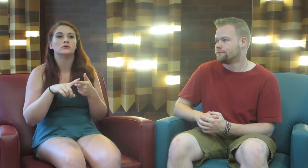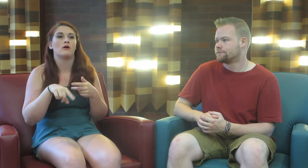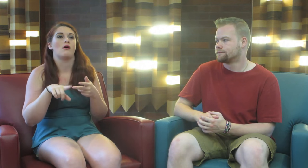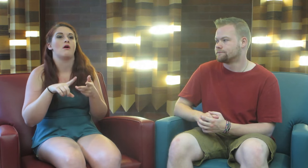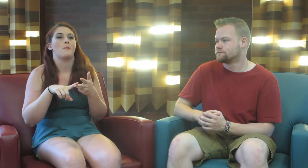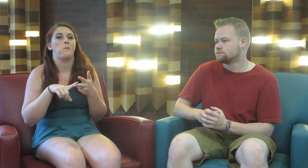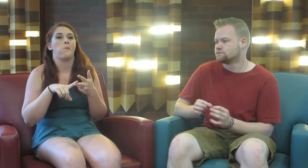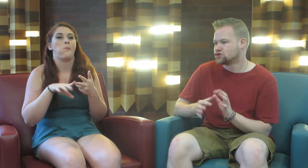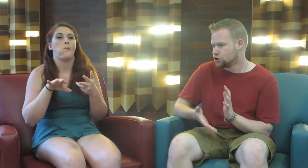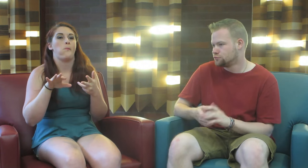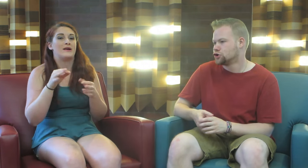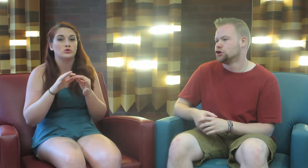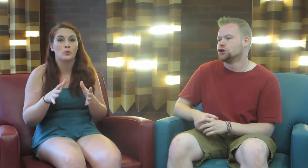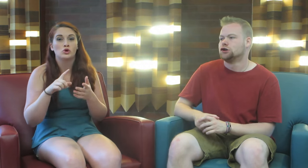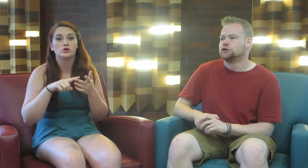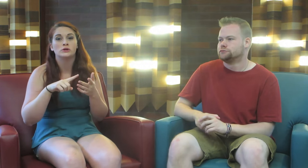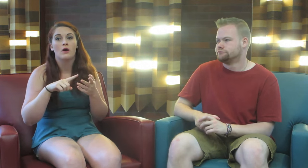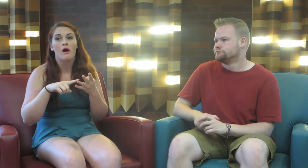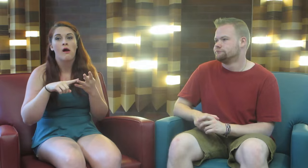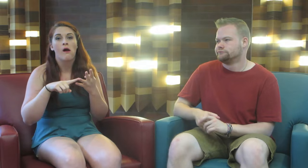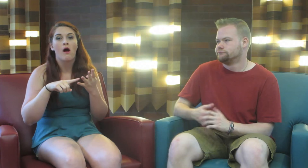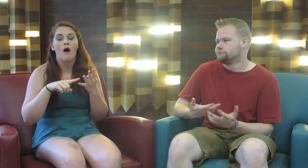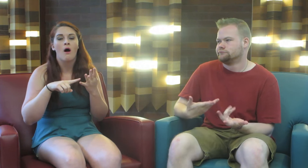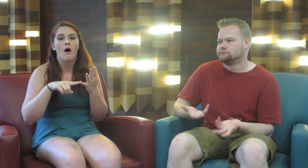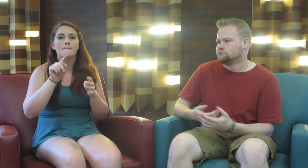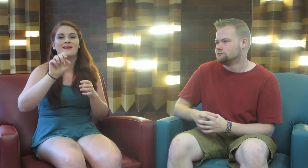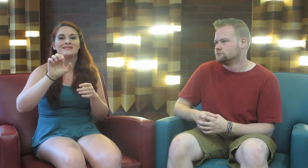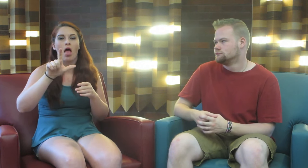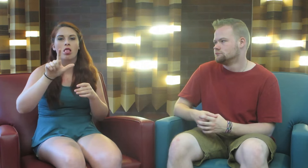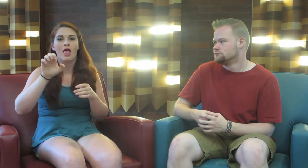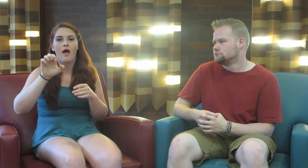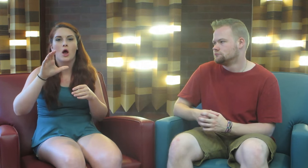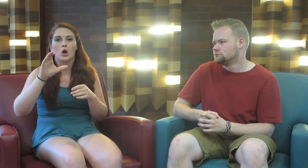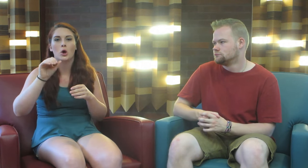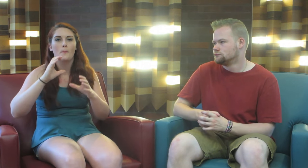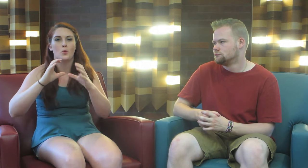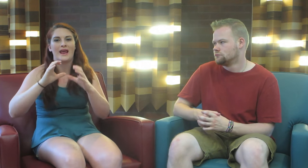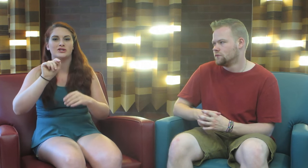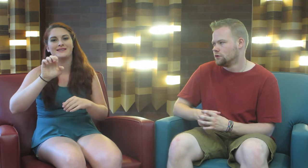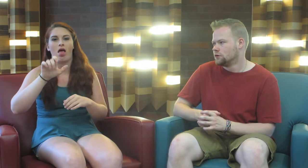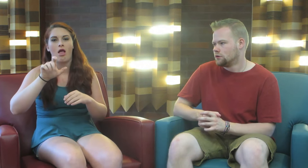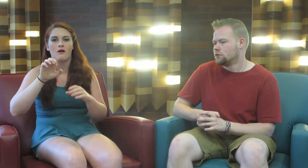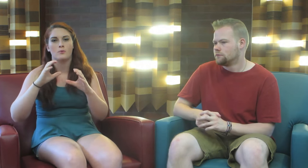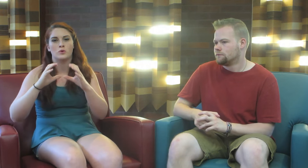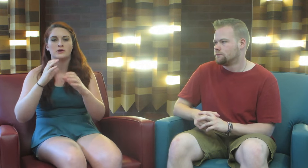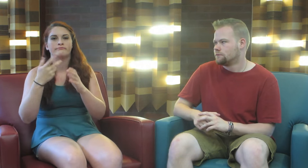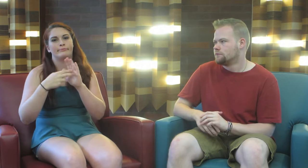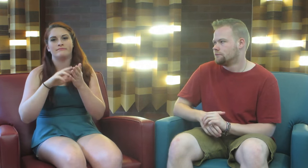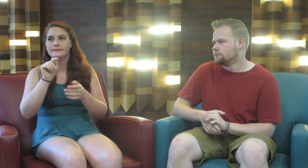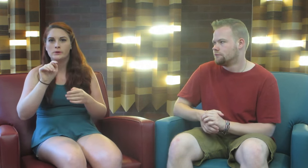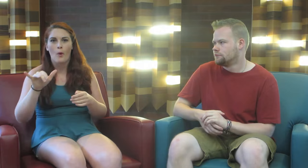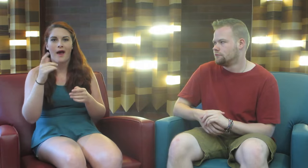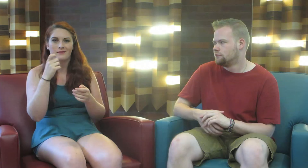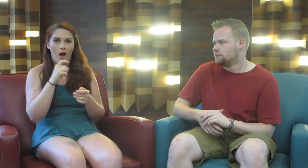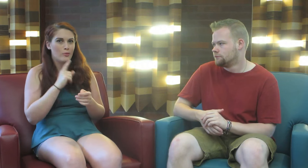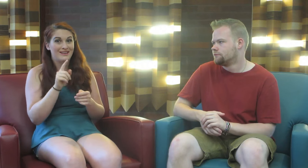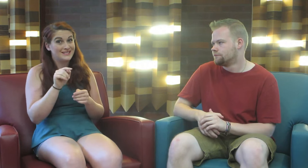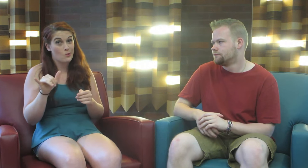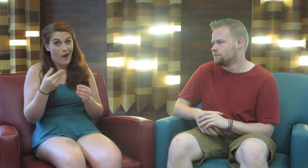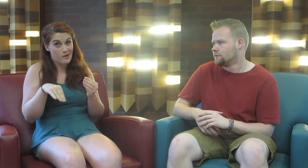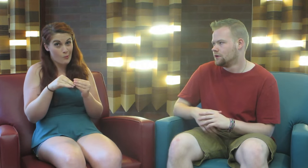interpreter, tele-communication, which means TTY, not really TTYs anymore.